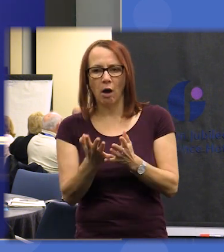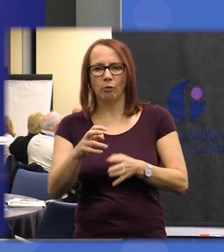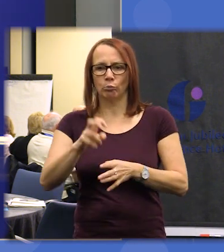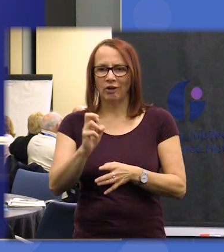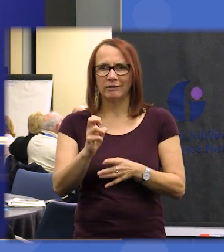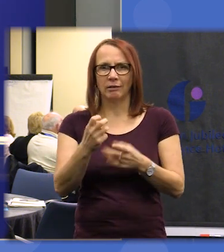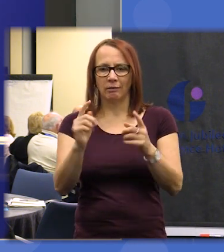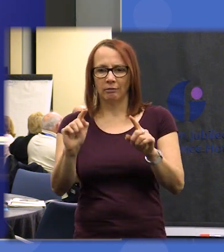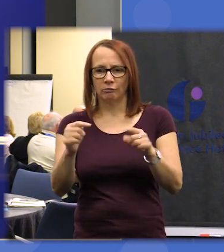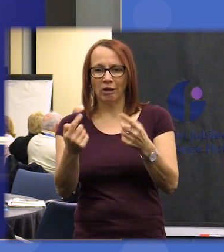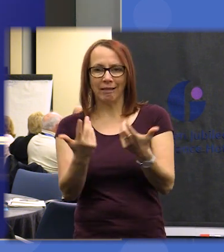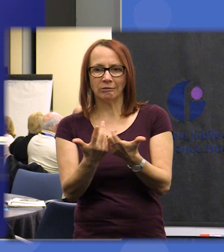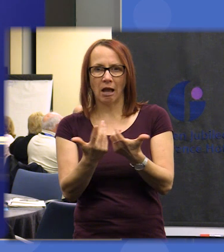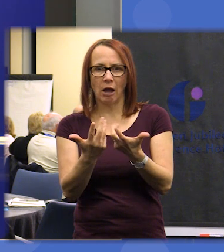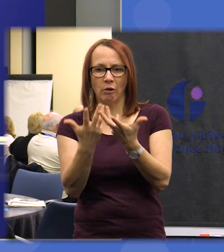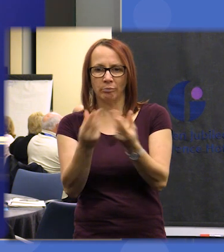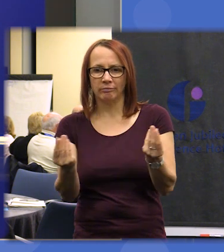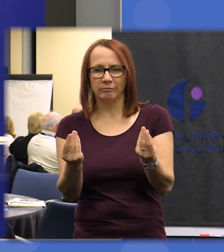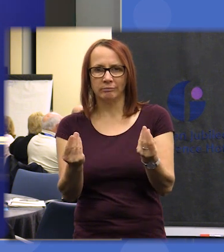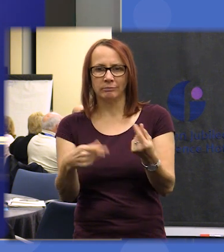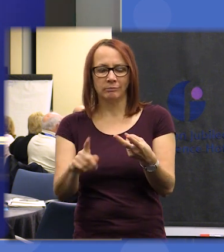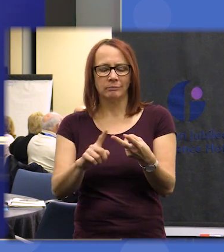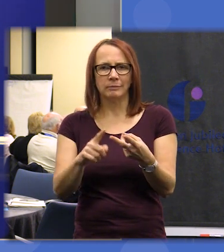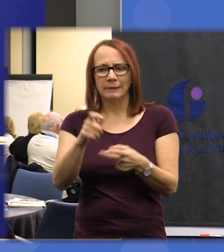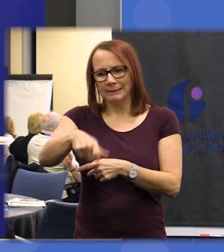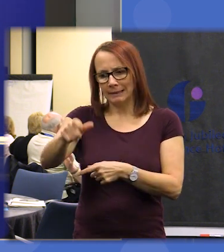what information to citizens require in order to take informed decisions about